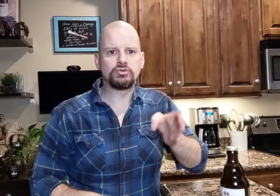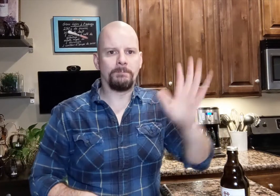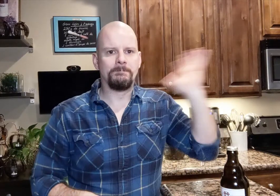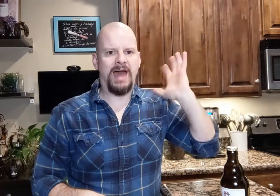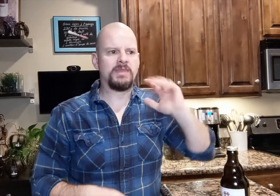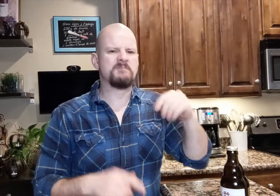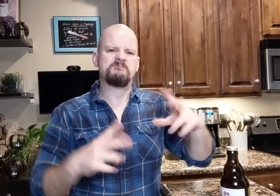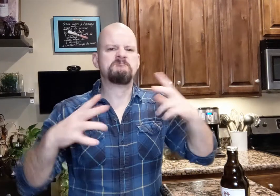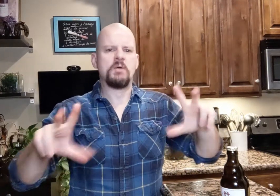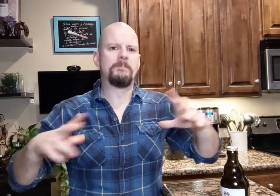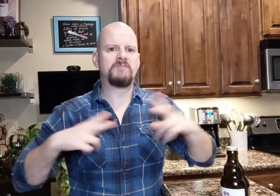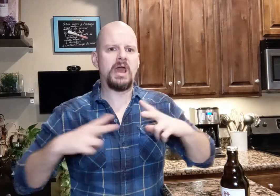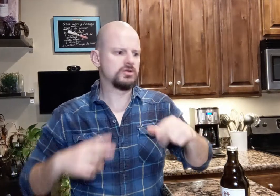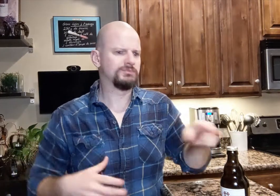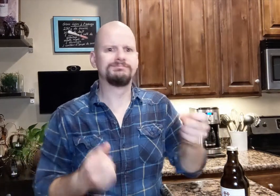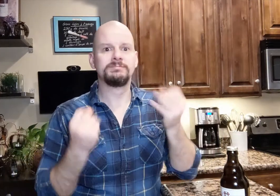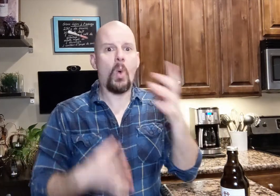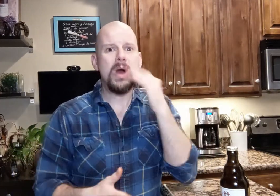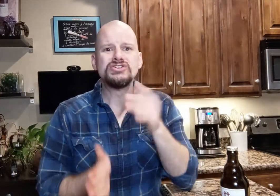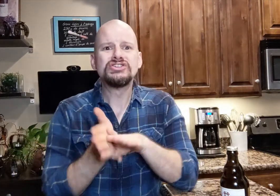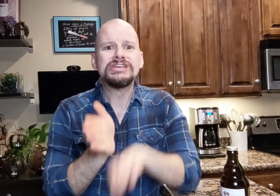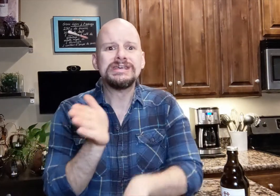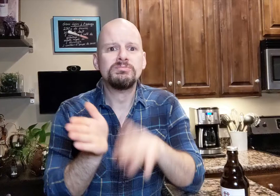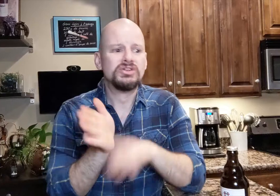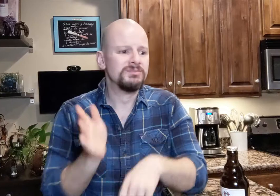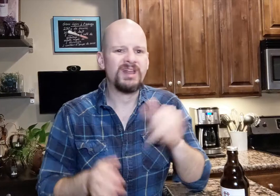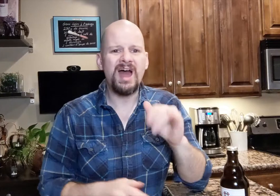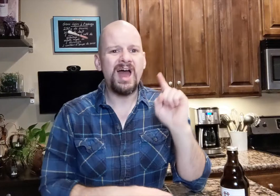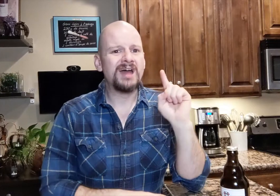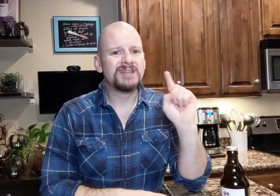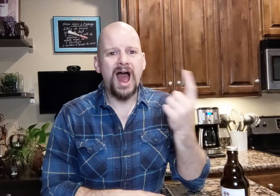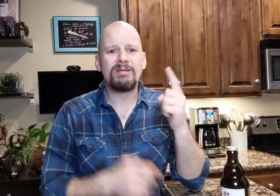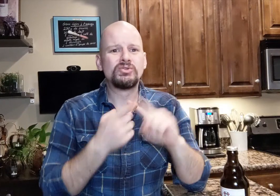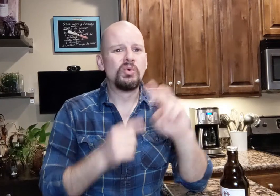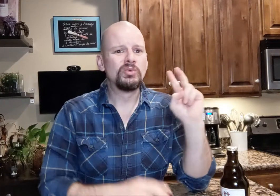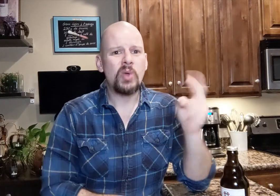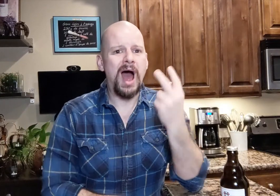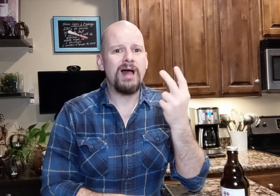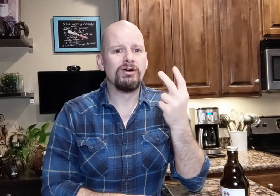back then for a vacation. It was cheap, it costed from a dollar to two!